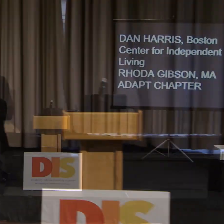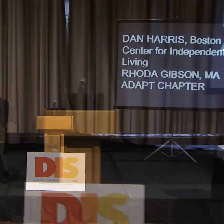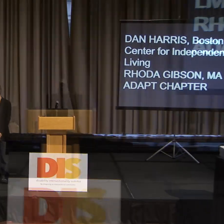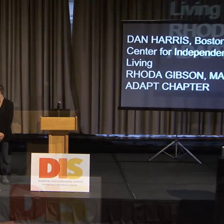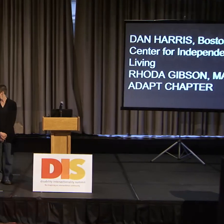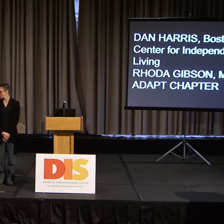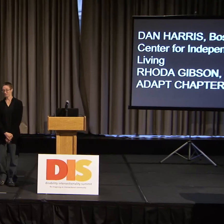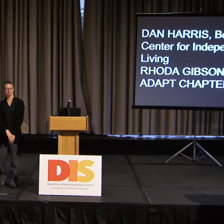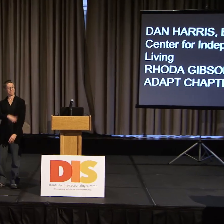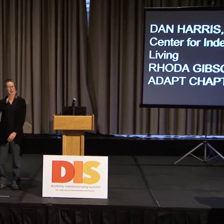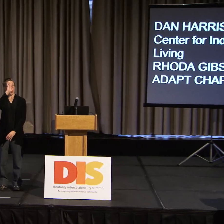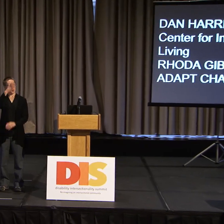Hello, everybody.